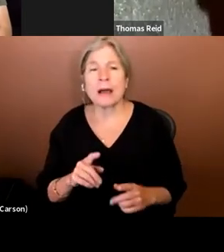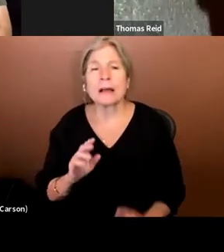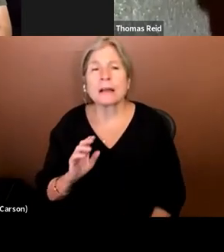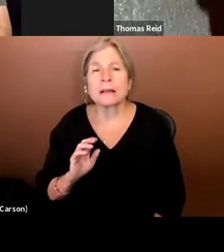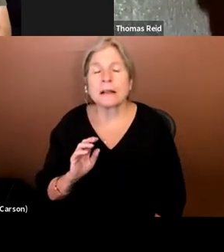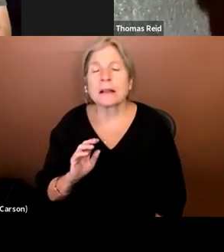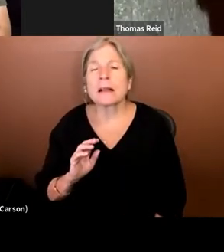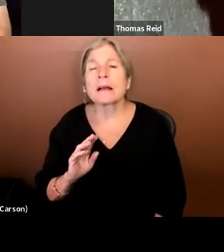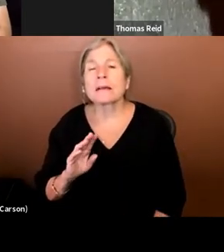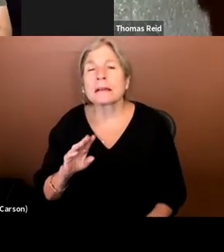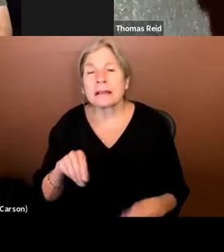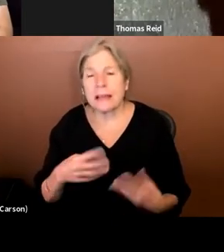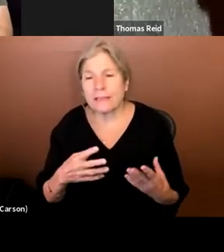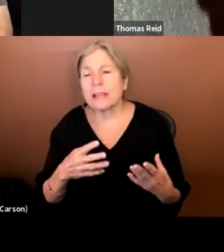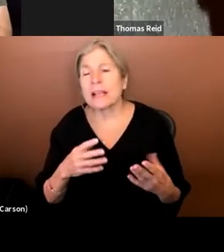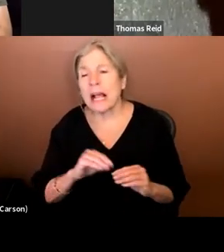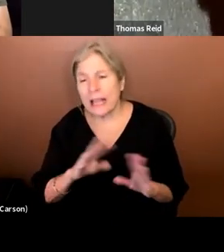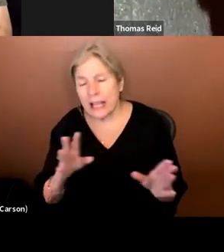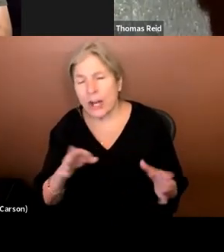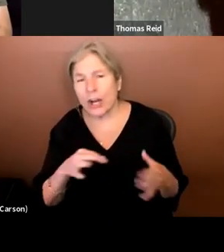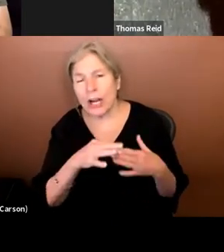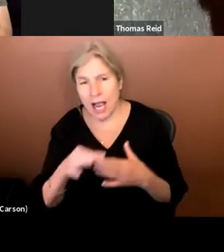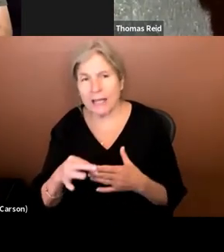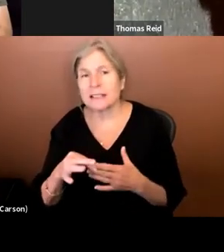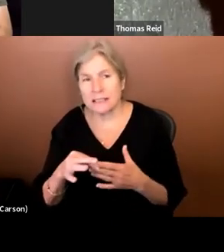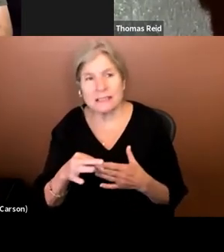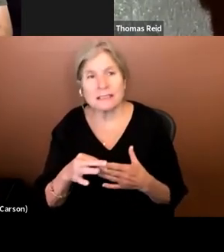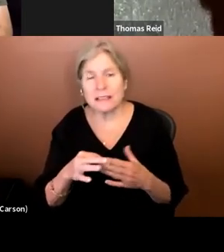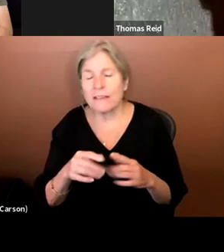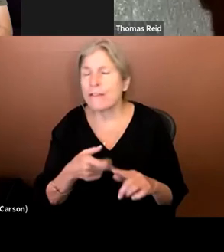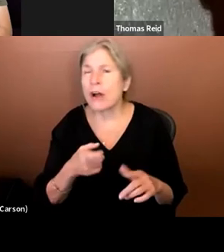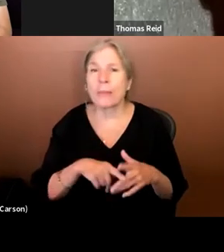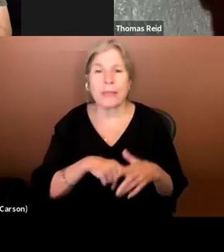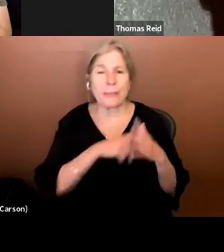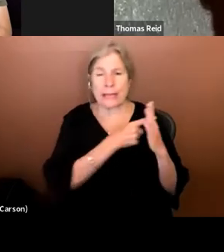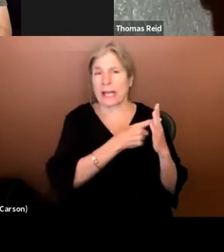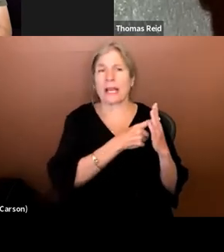basic guidance is from the get go. Things that we already know.